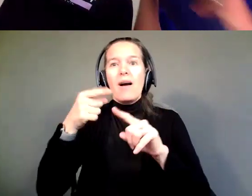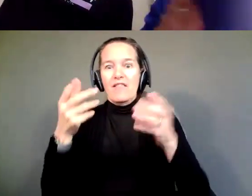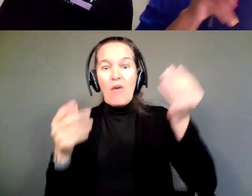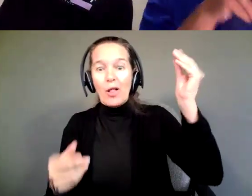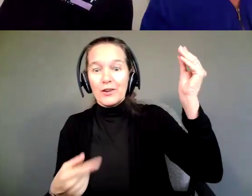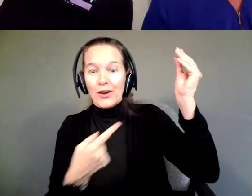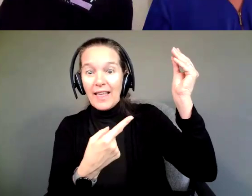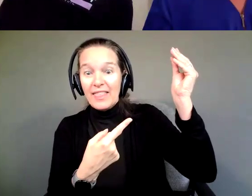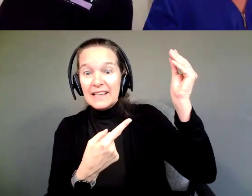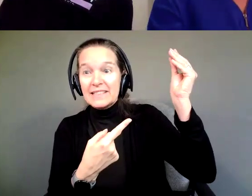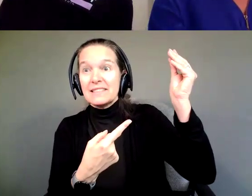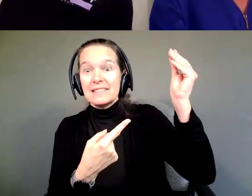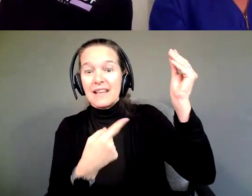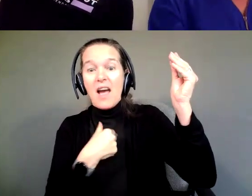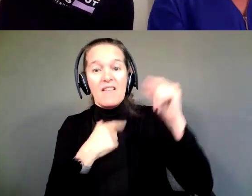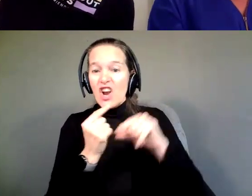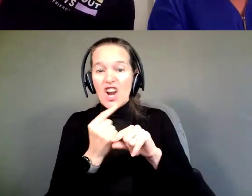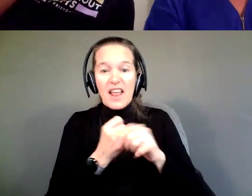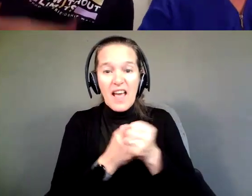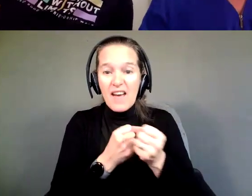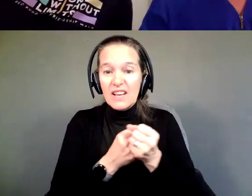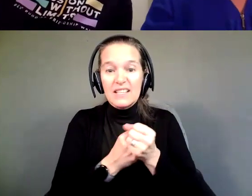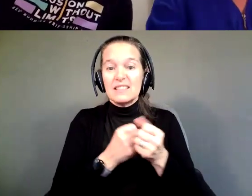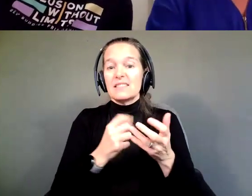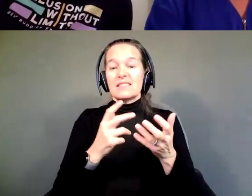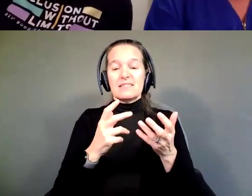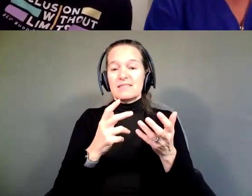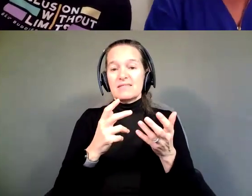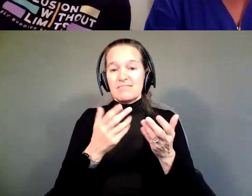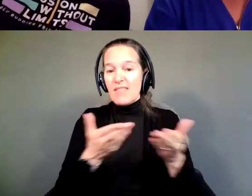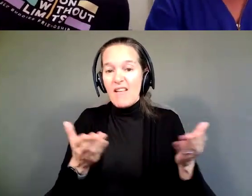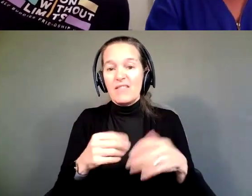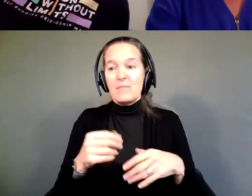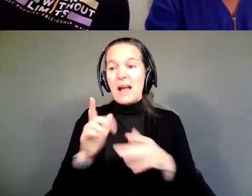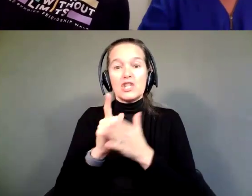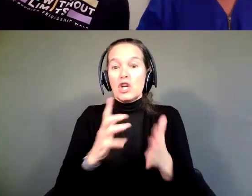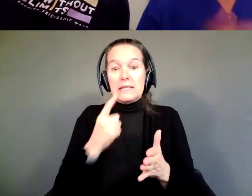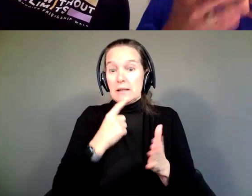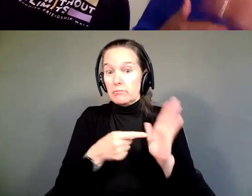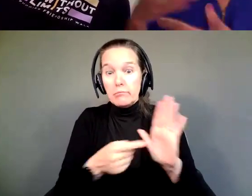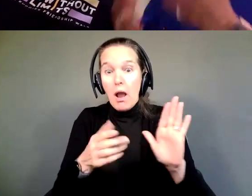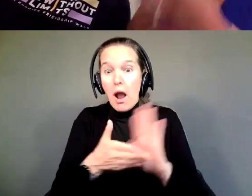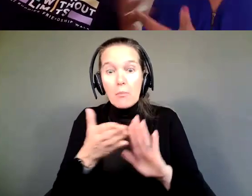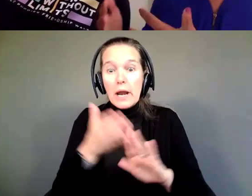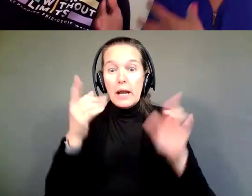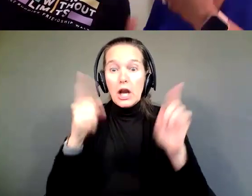I'm like, here it is, I have Guardian Advocacy of him, my attorney said, give me this operating agreement. This is what the situation is.